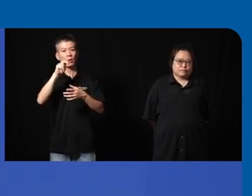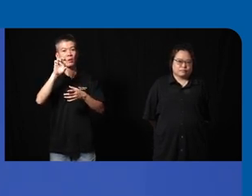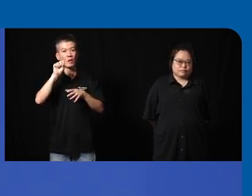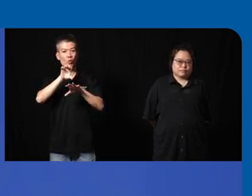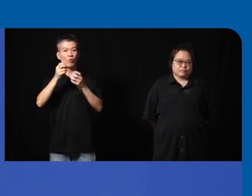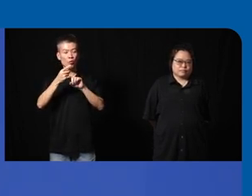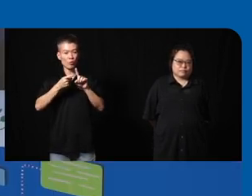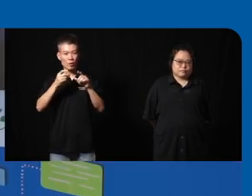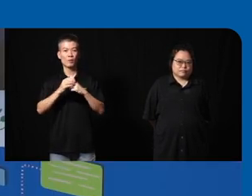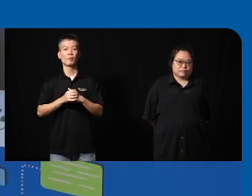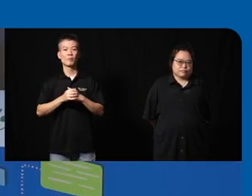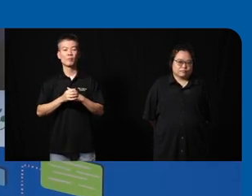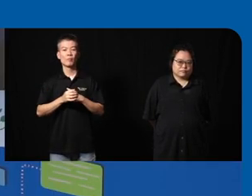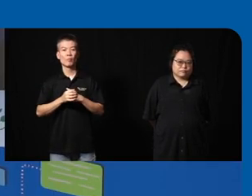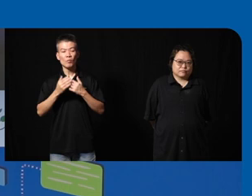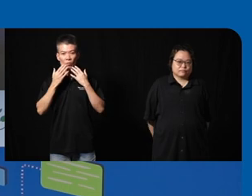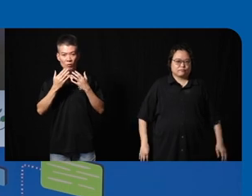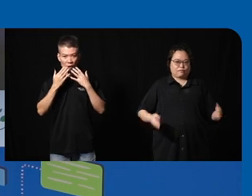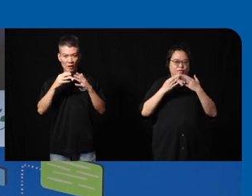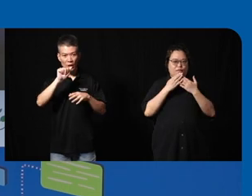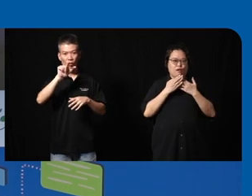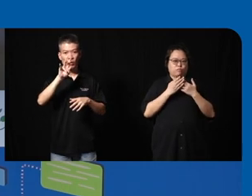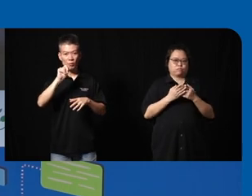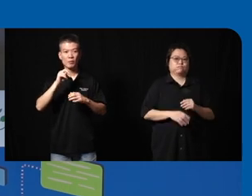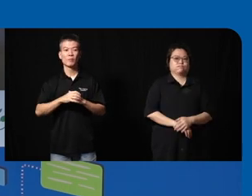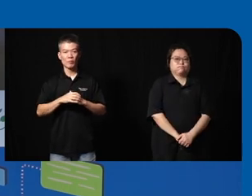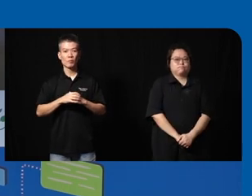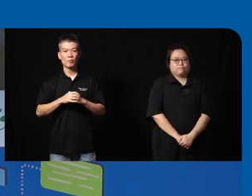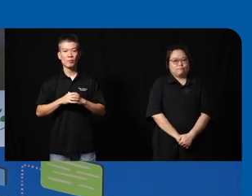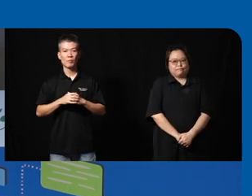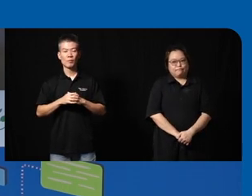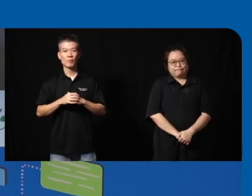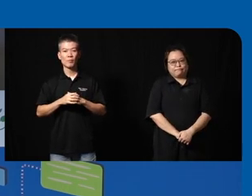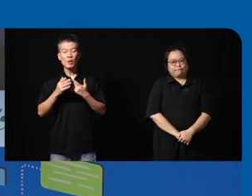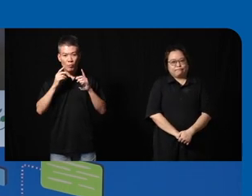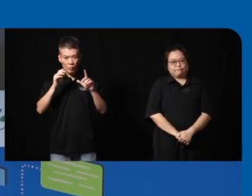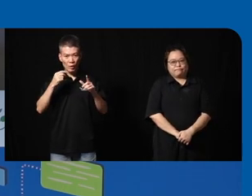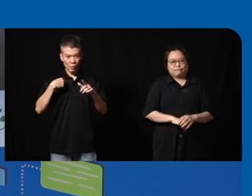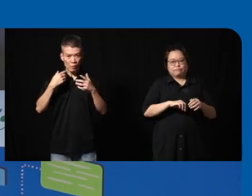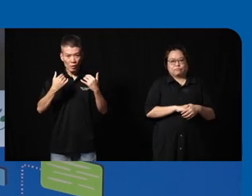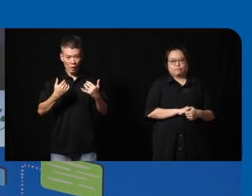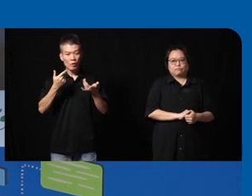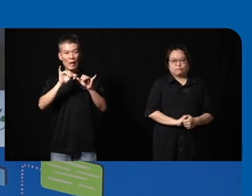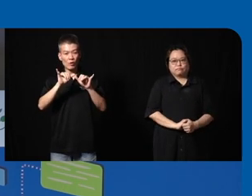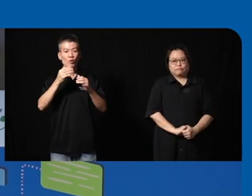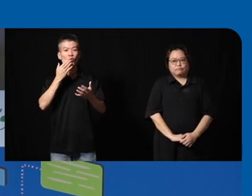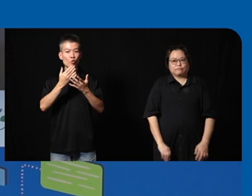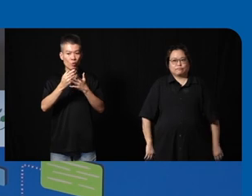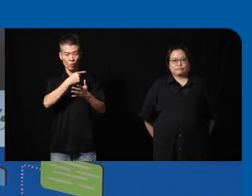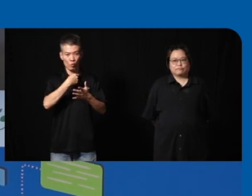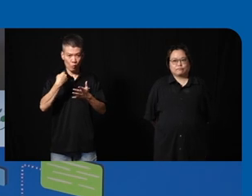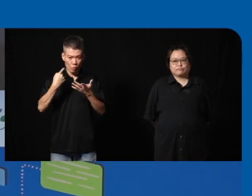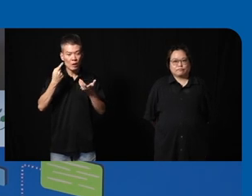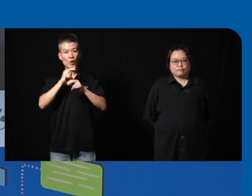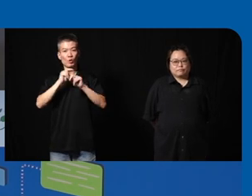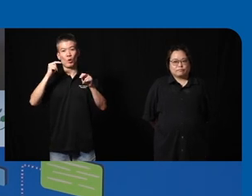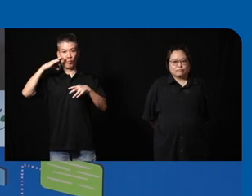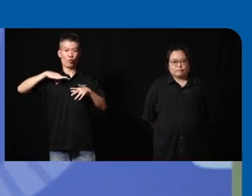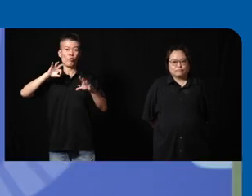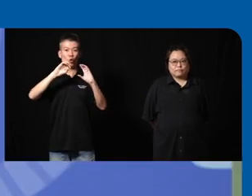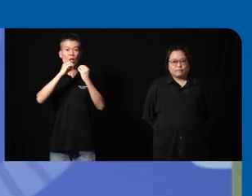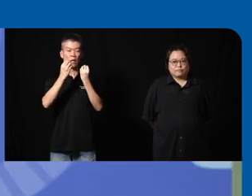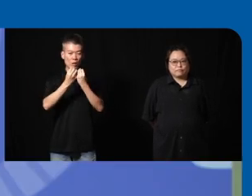here good thanks Alvin right so we're engineering good we are a nonprofit organization that makes